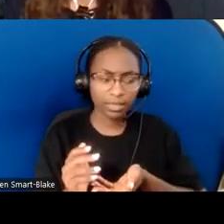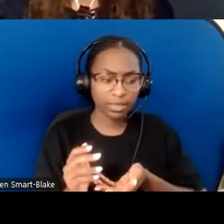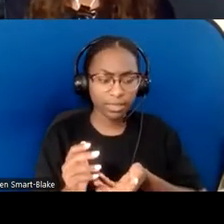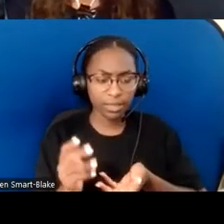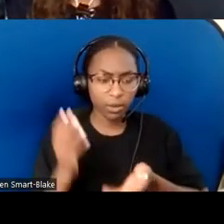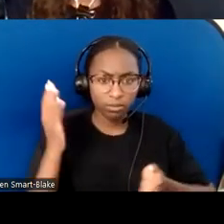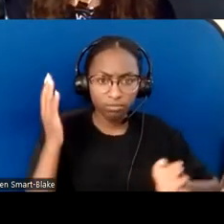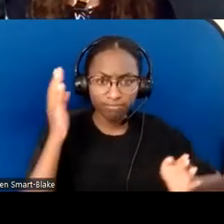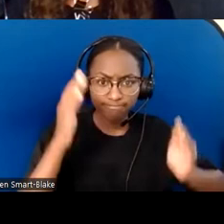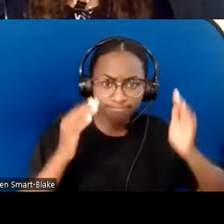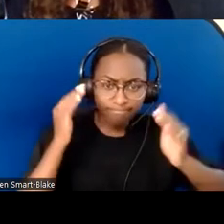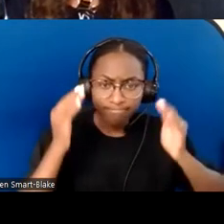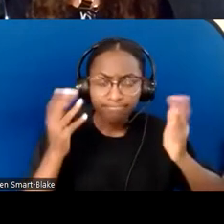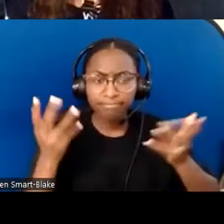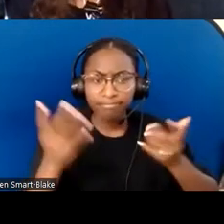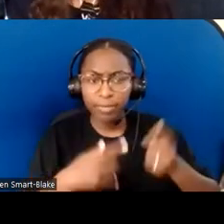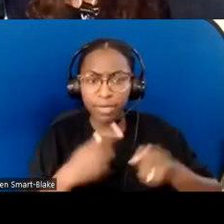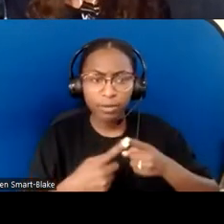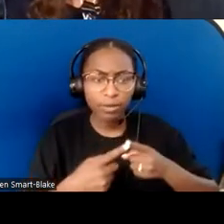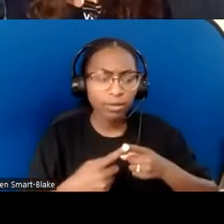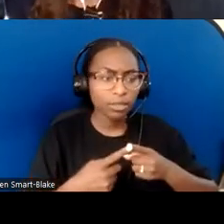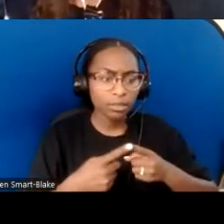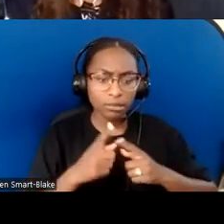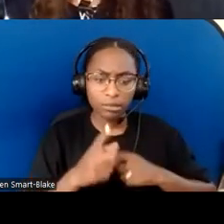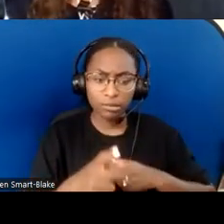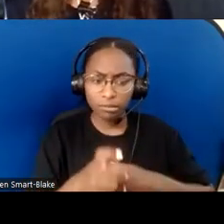and more open to spontaneous offerings.